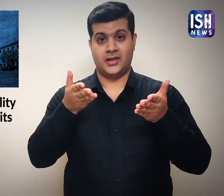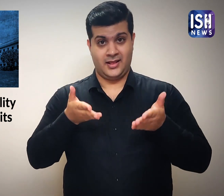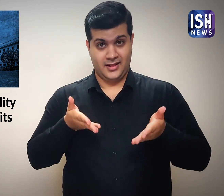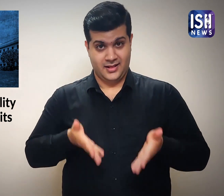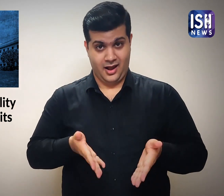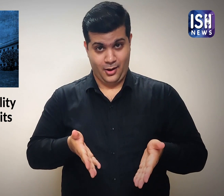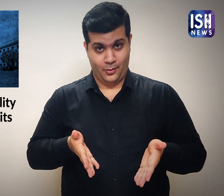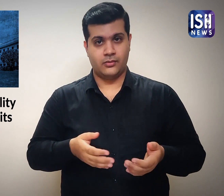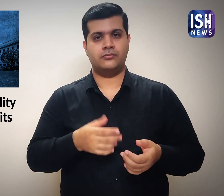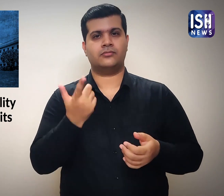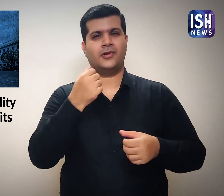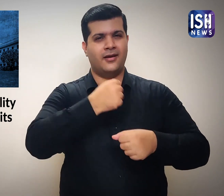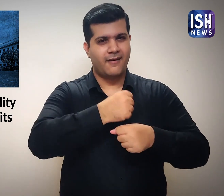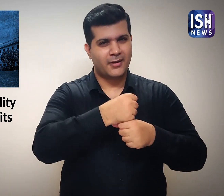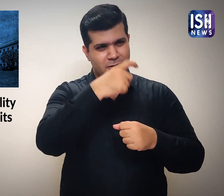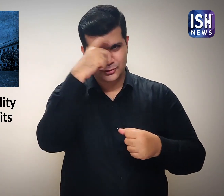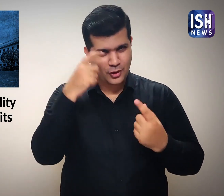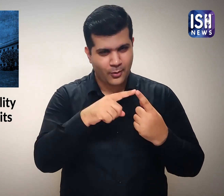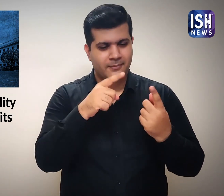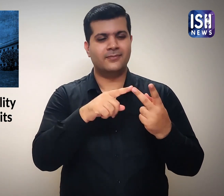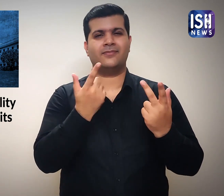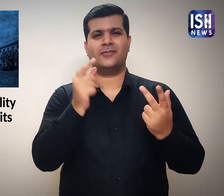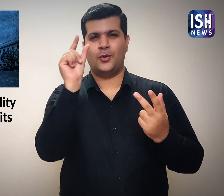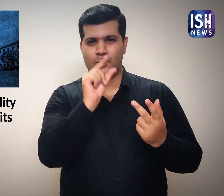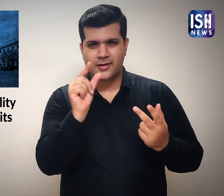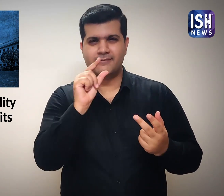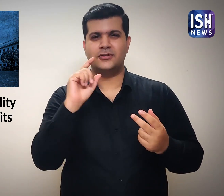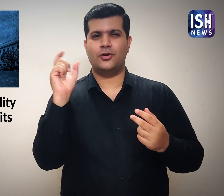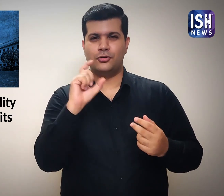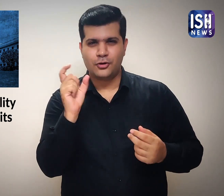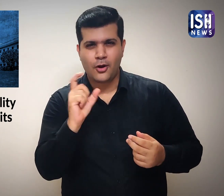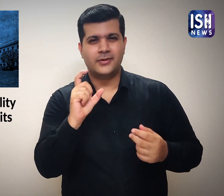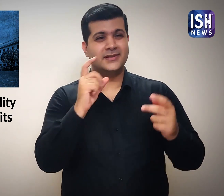Now public sector employers and colleges/universities